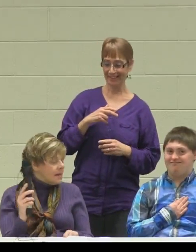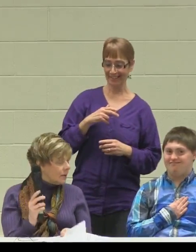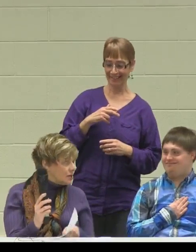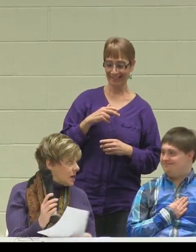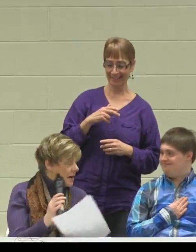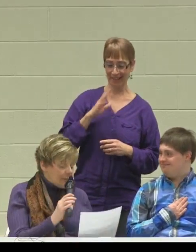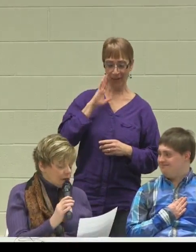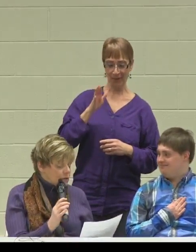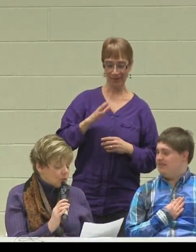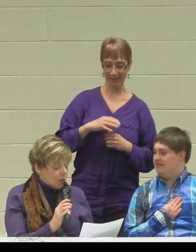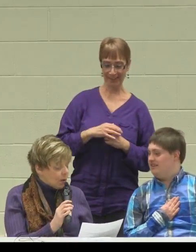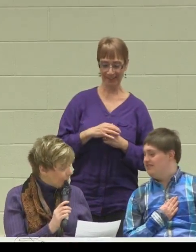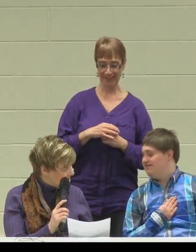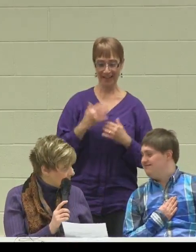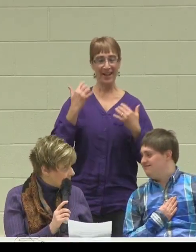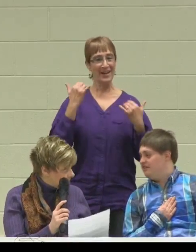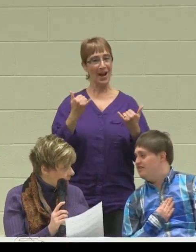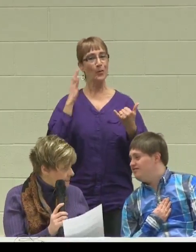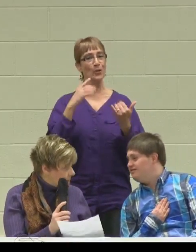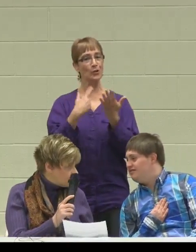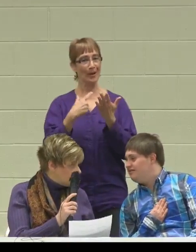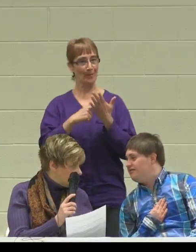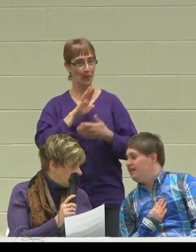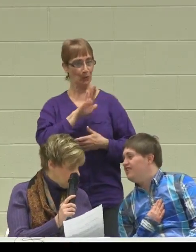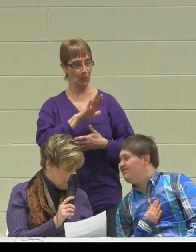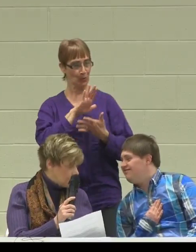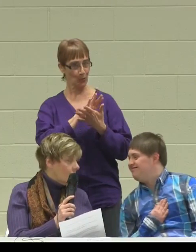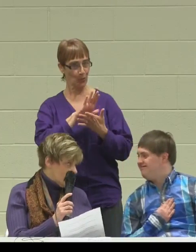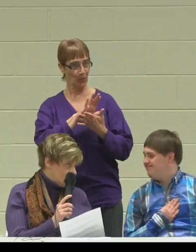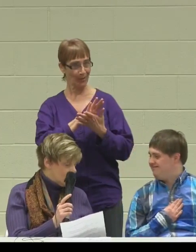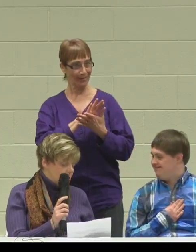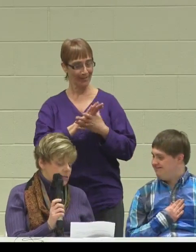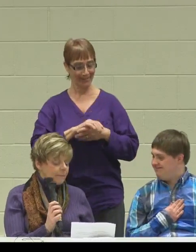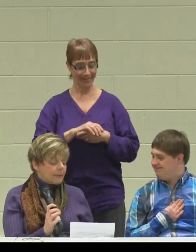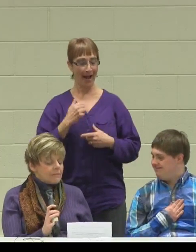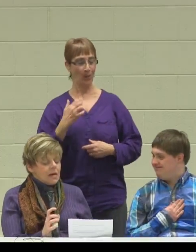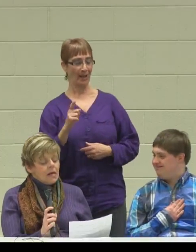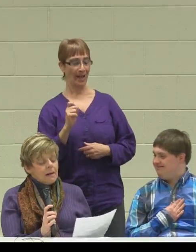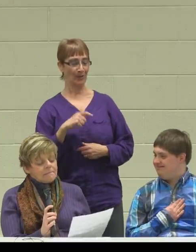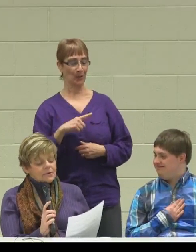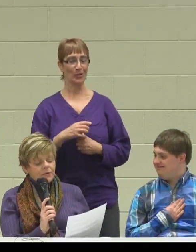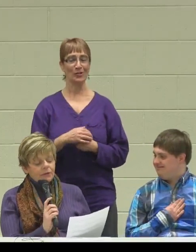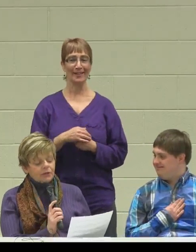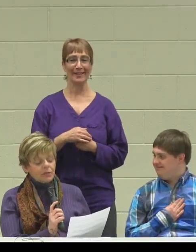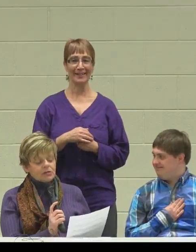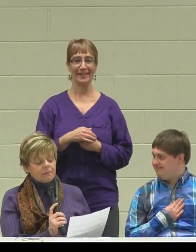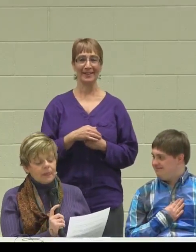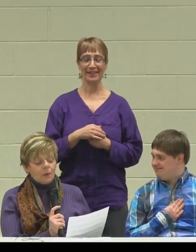Now, we're going to talk about your school. OK? I'll ask you the question. The first one is: